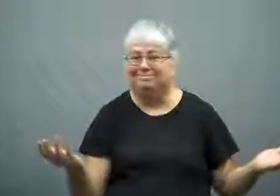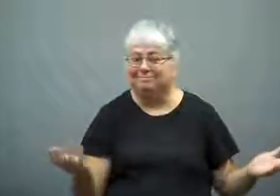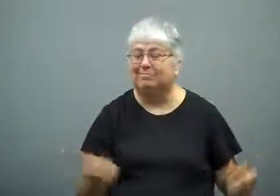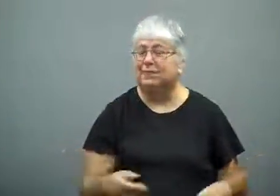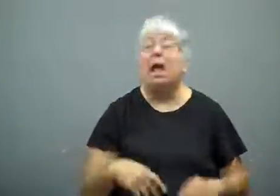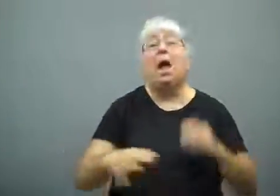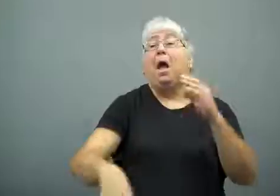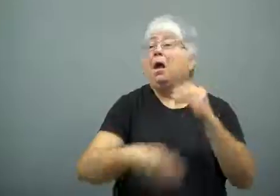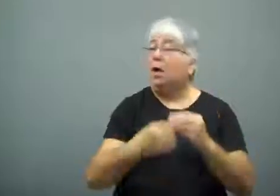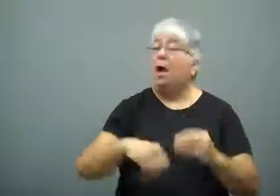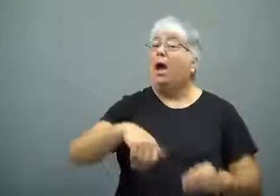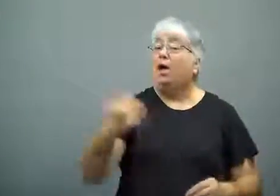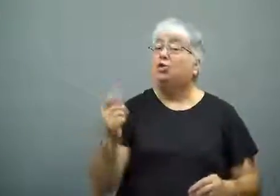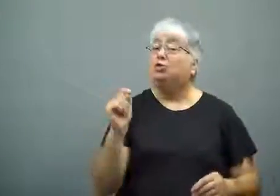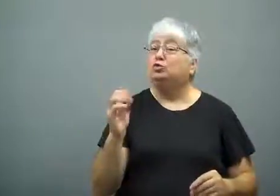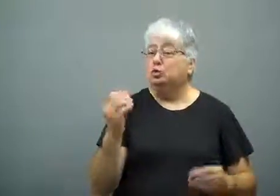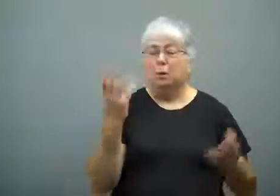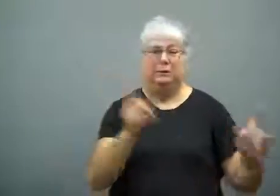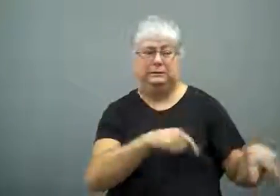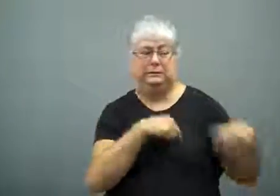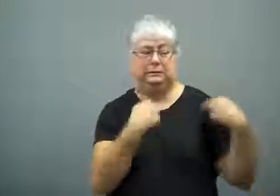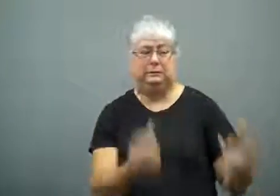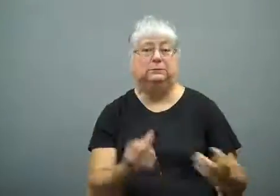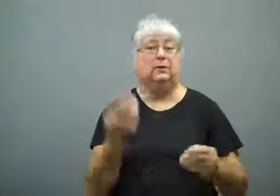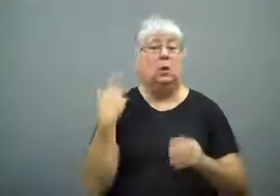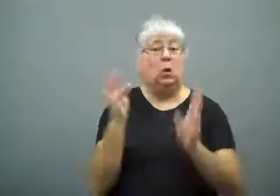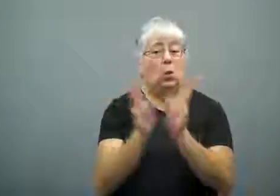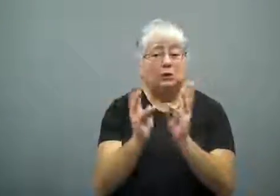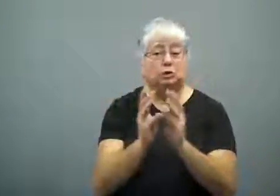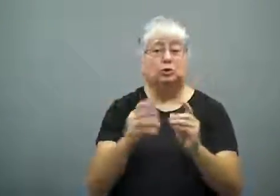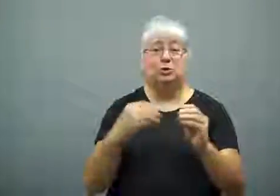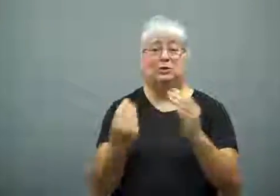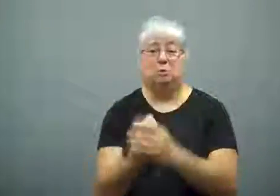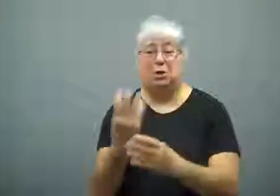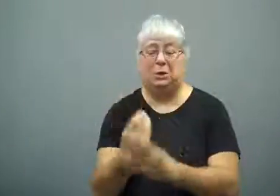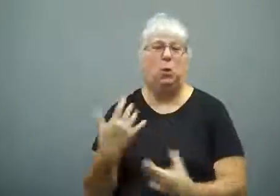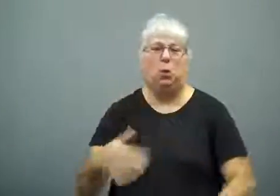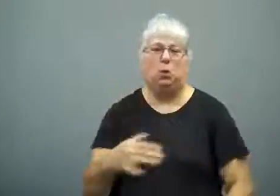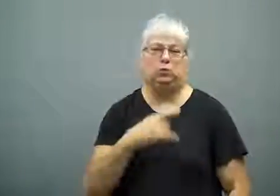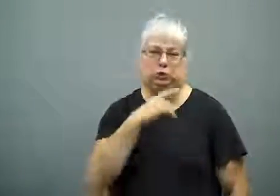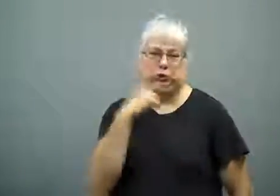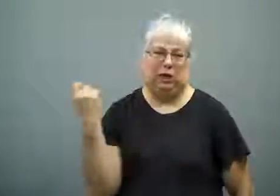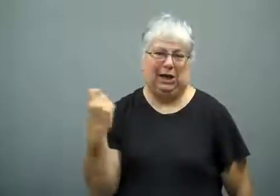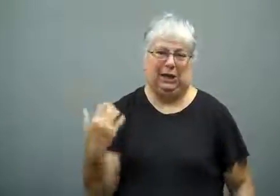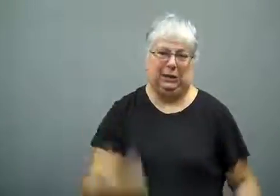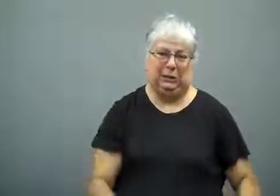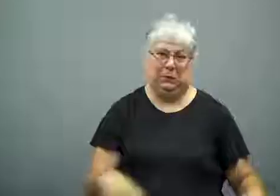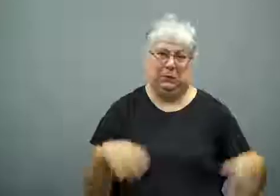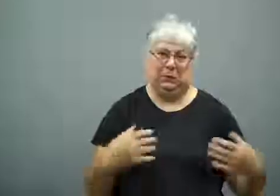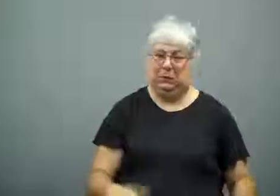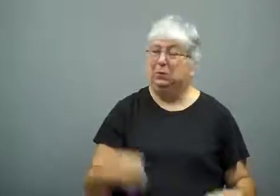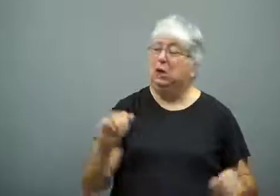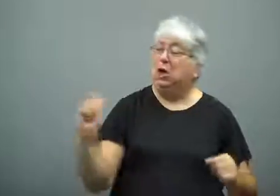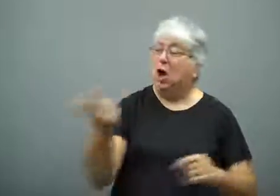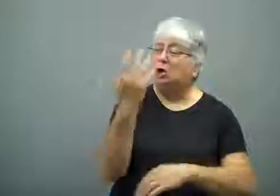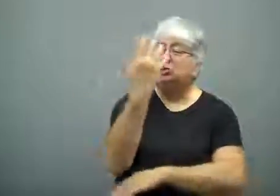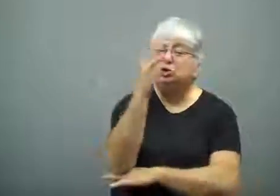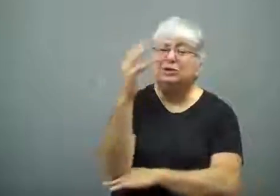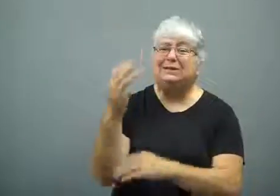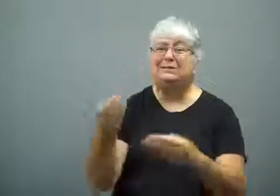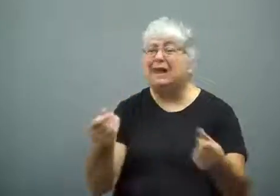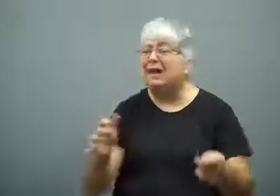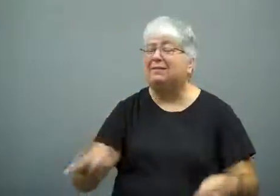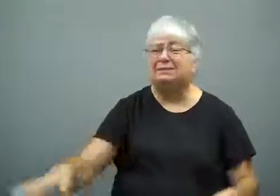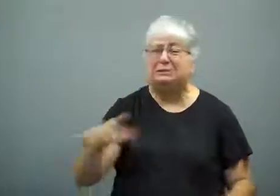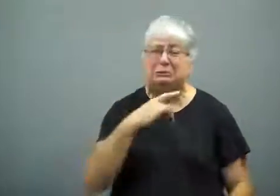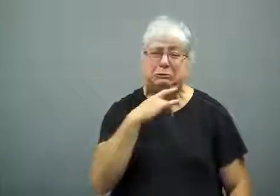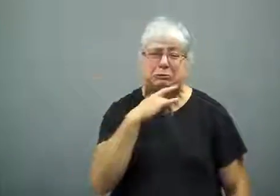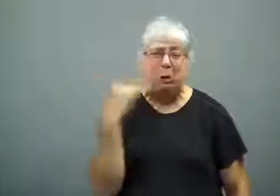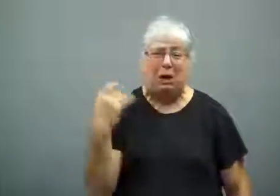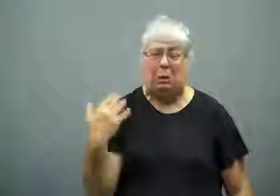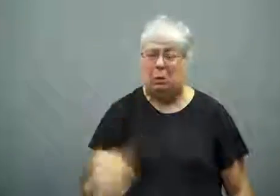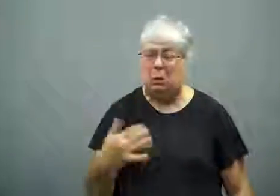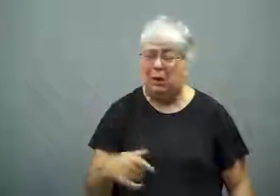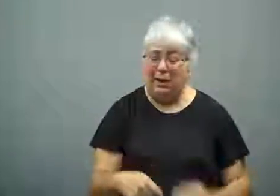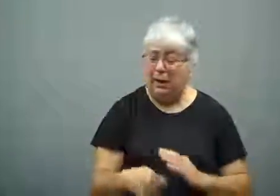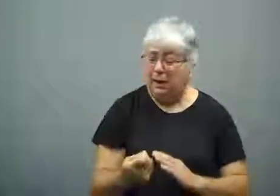In additon, this past winter and spring were extremely dry.